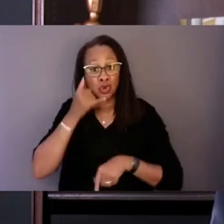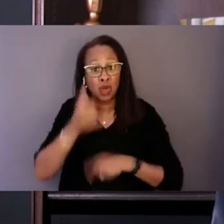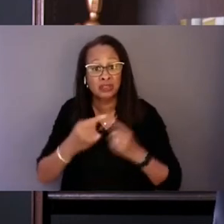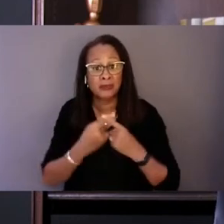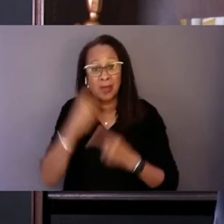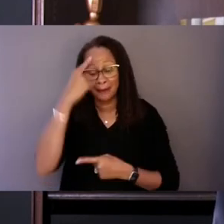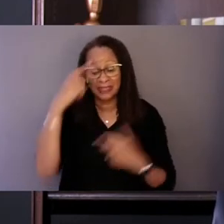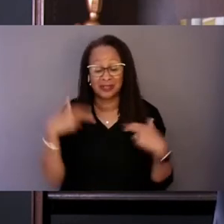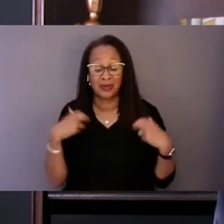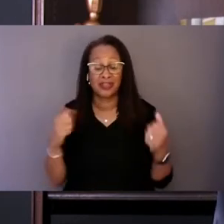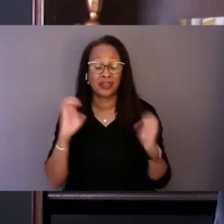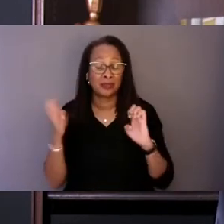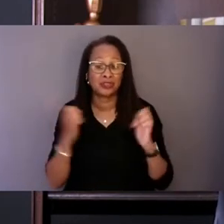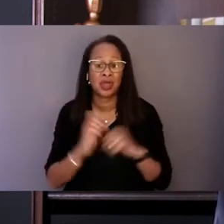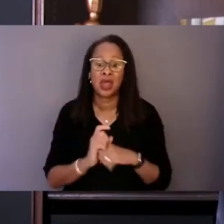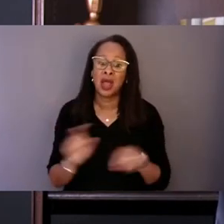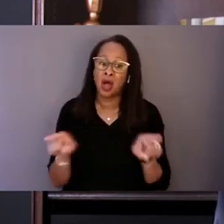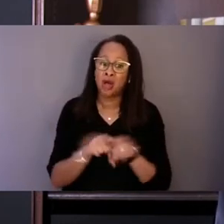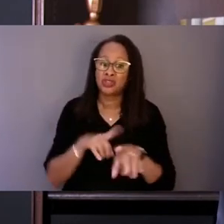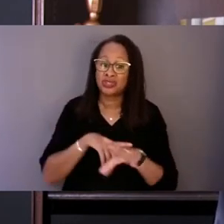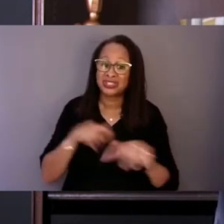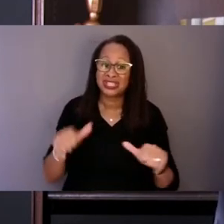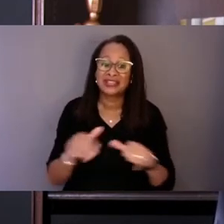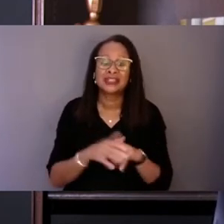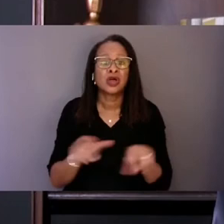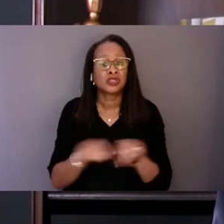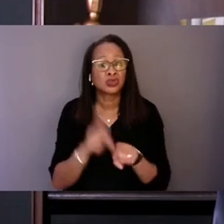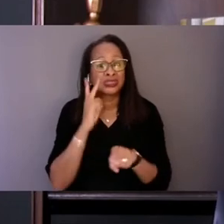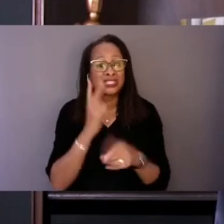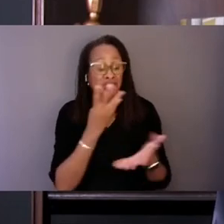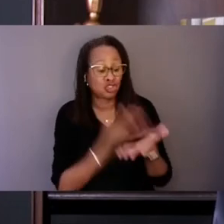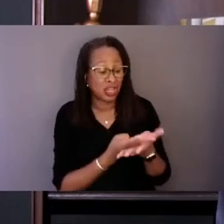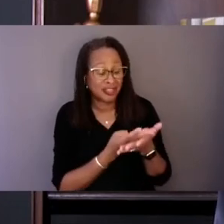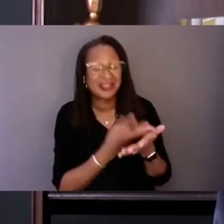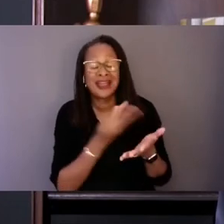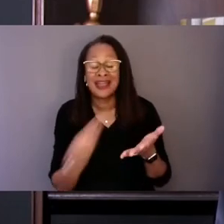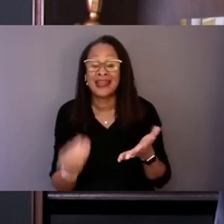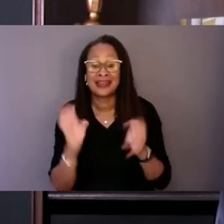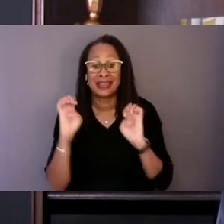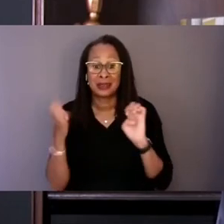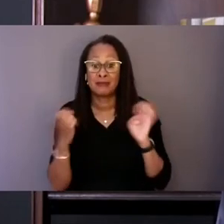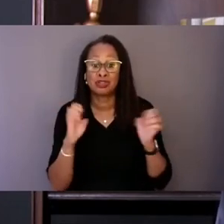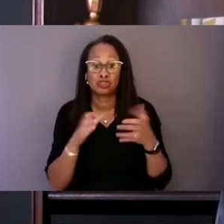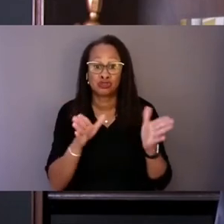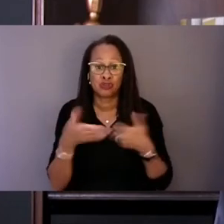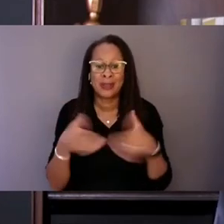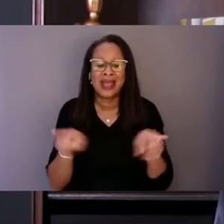We're also accustomed to seeing jails and emergency rooms as the default treatment facilities.